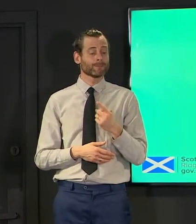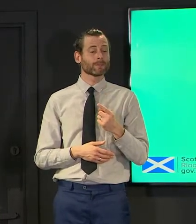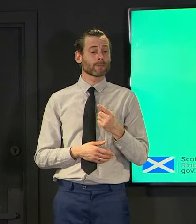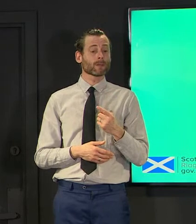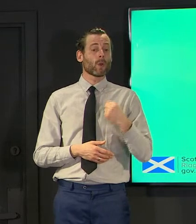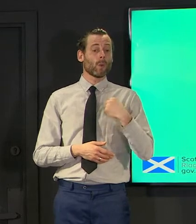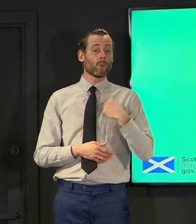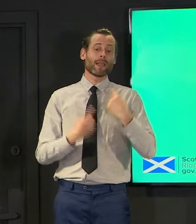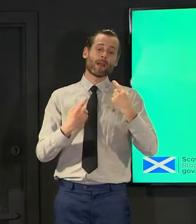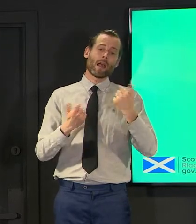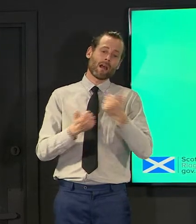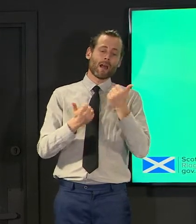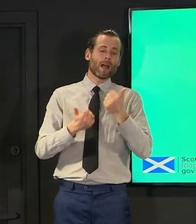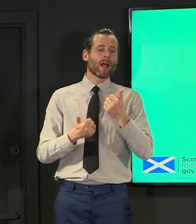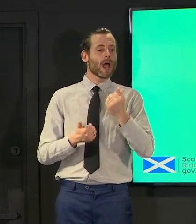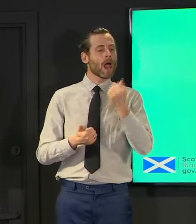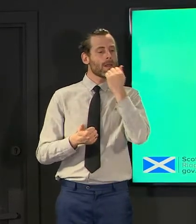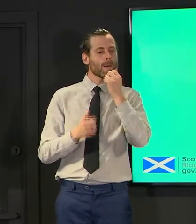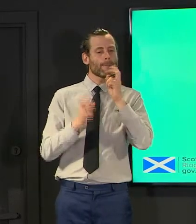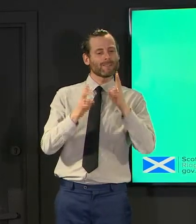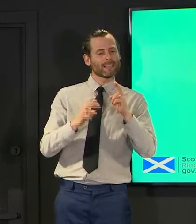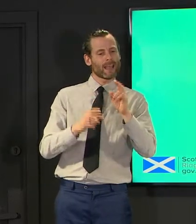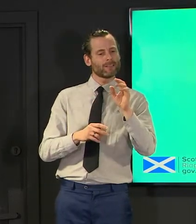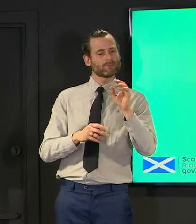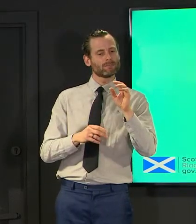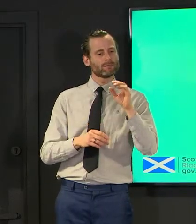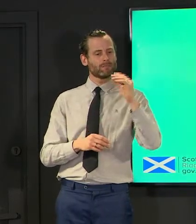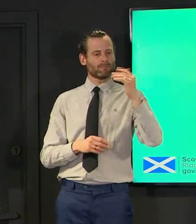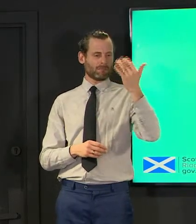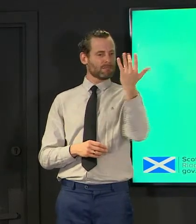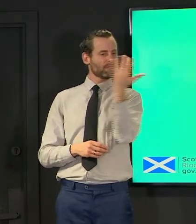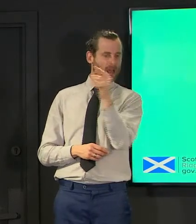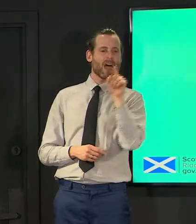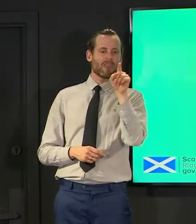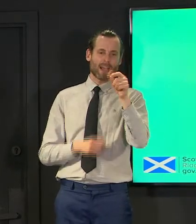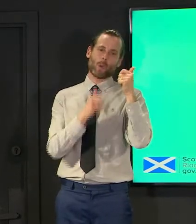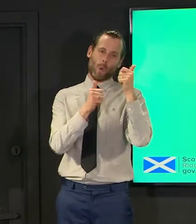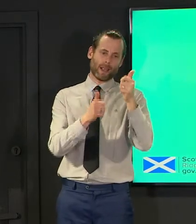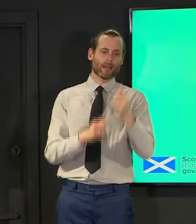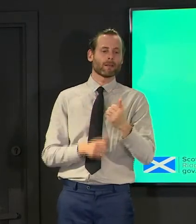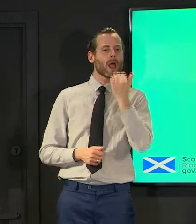time when we live with this virus in an endemic way that that will be something we do but our